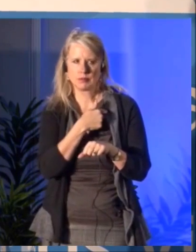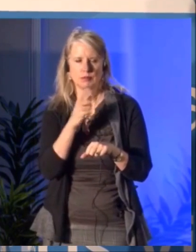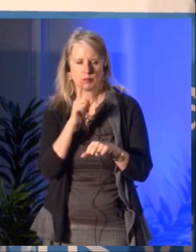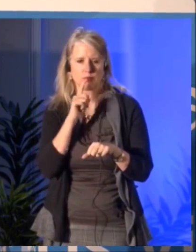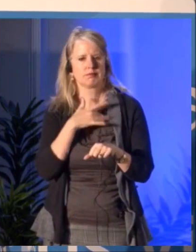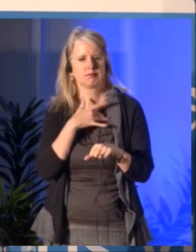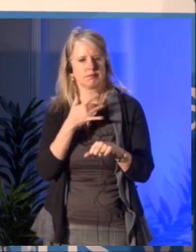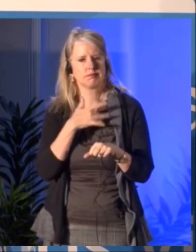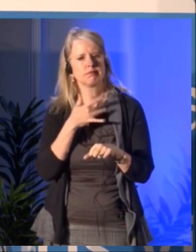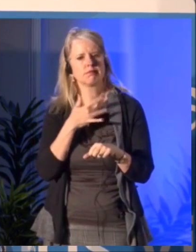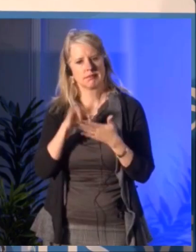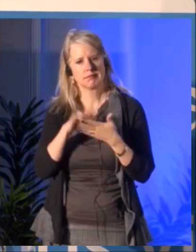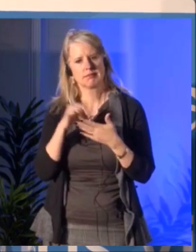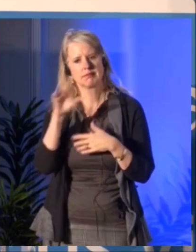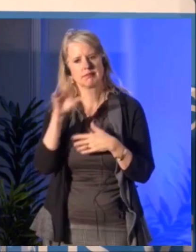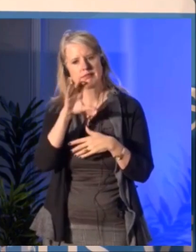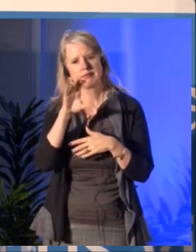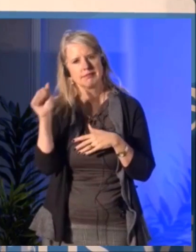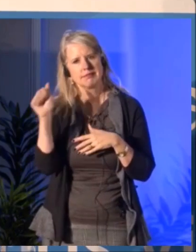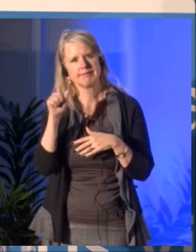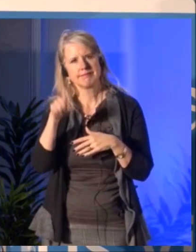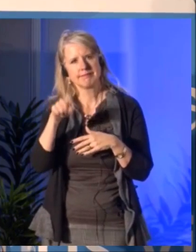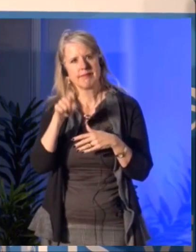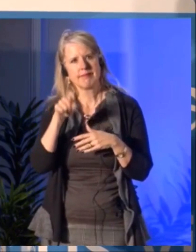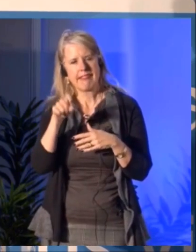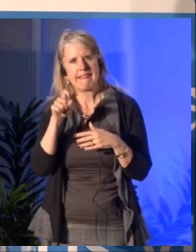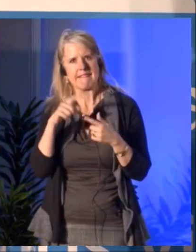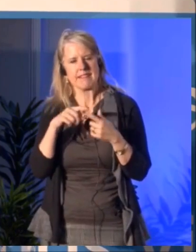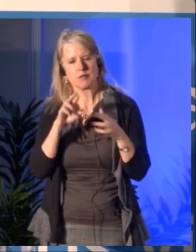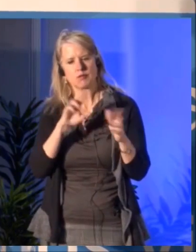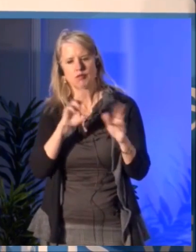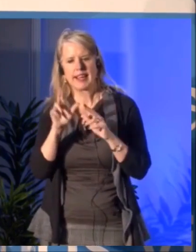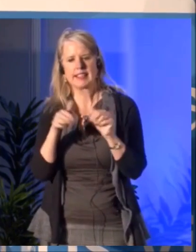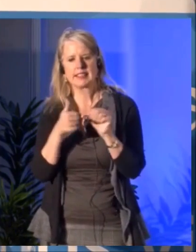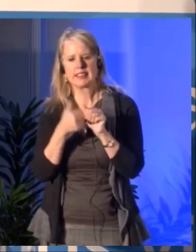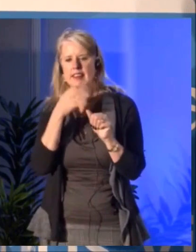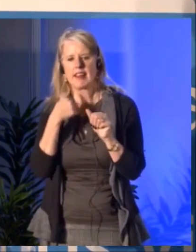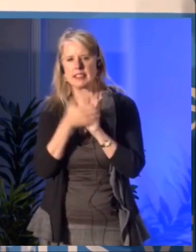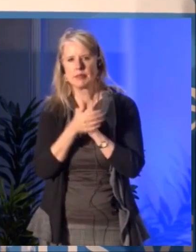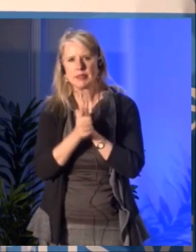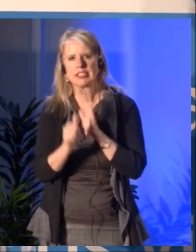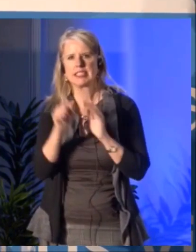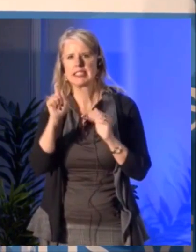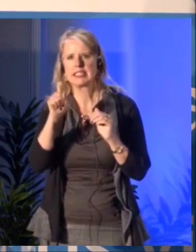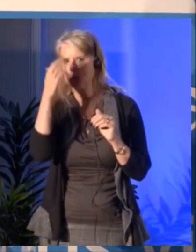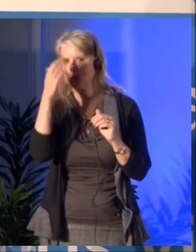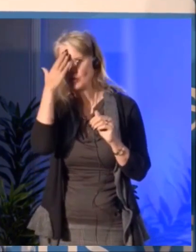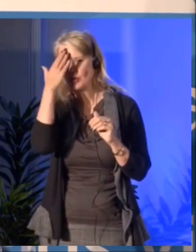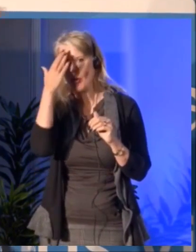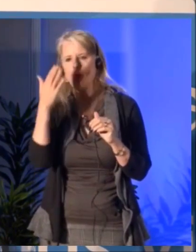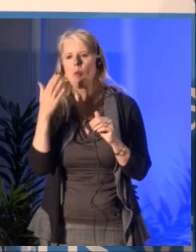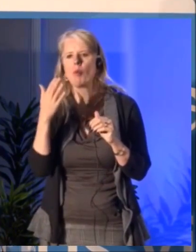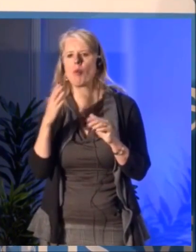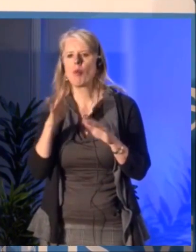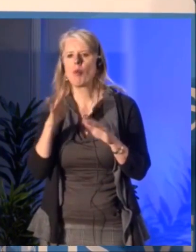that the artists are not sent abroad only with, you know, their grant and no other support.